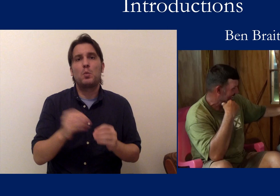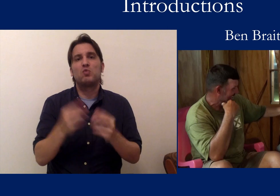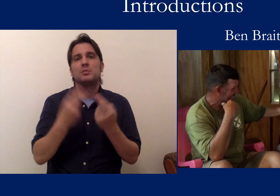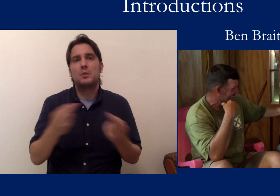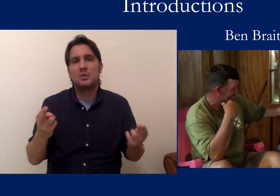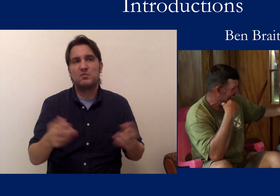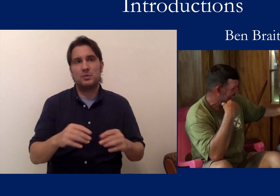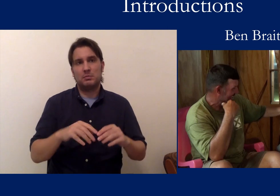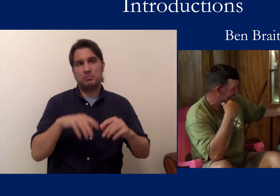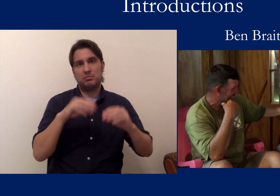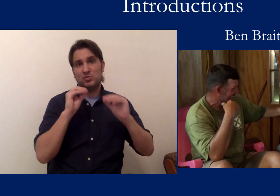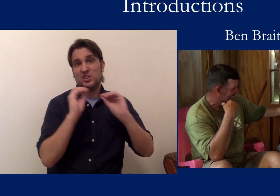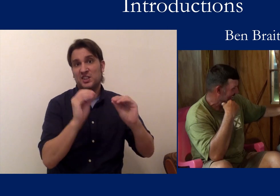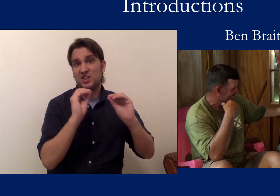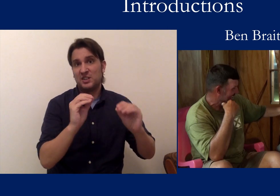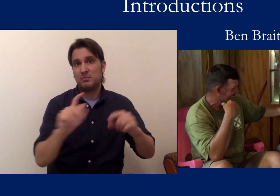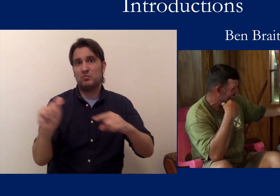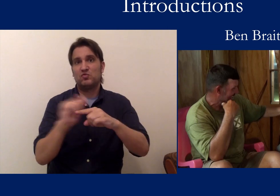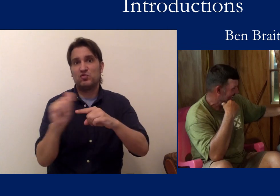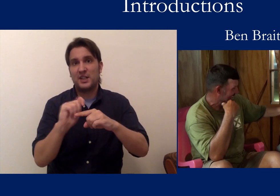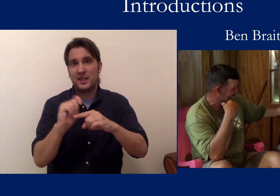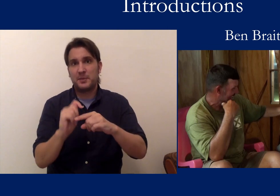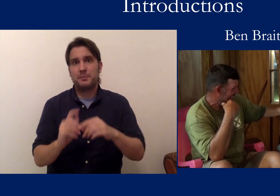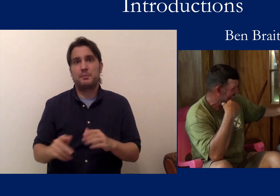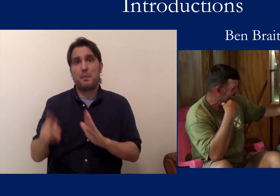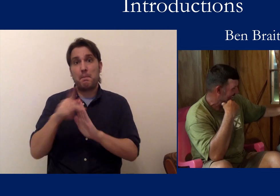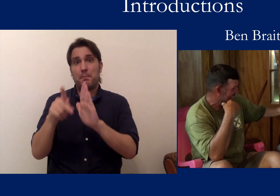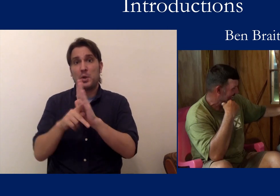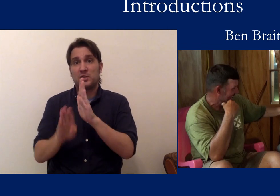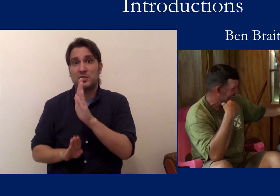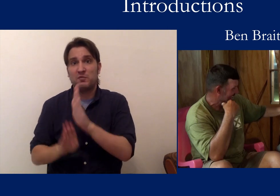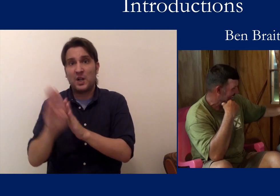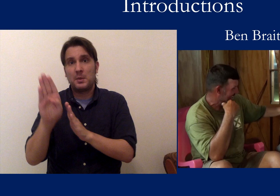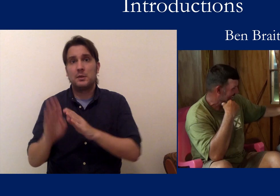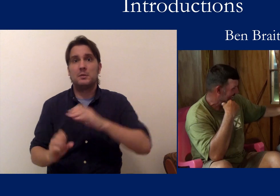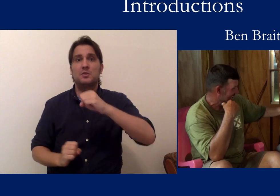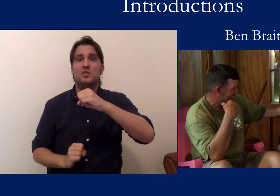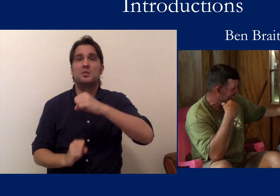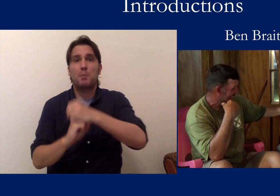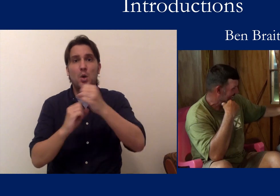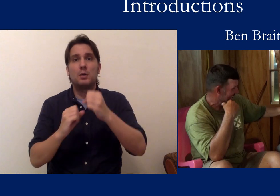We need resources in order to teach, for training, and for developing better policies to support